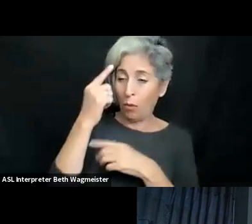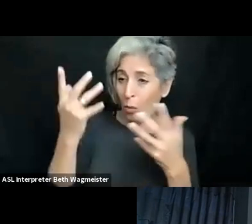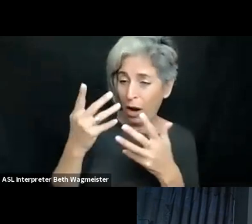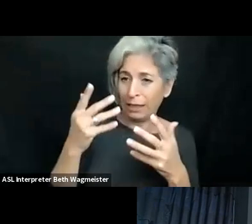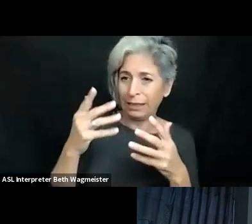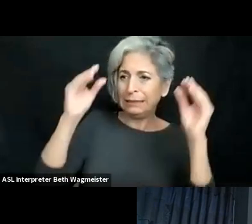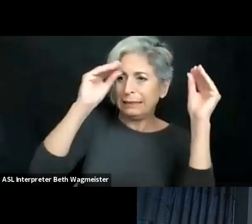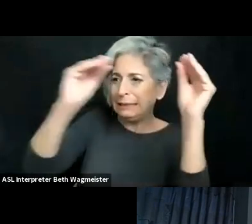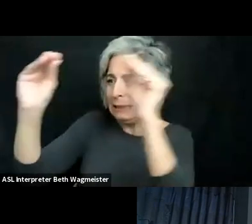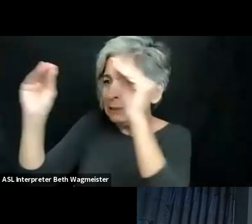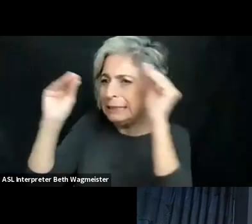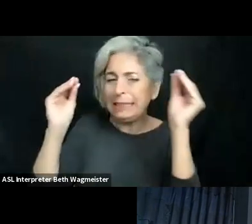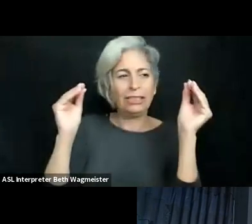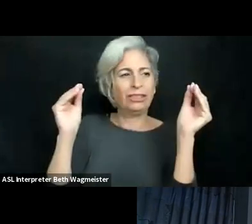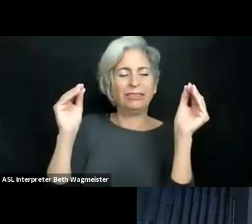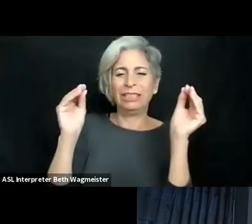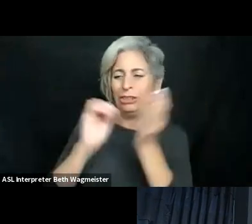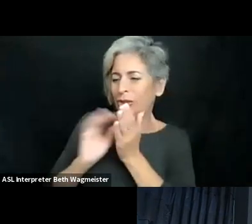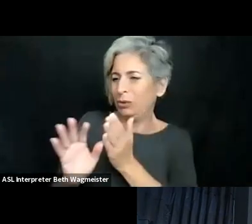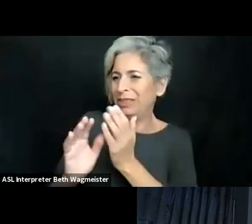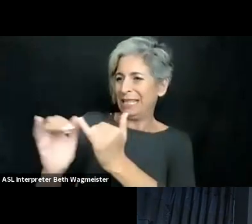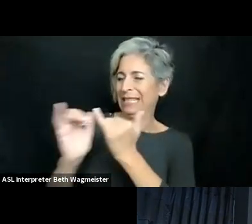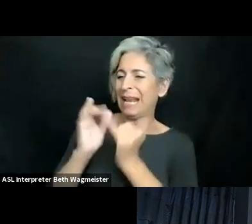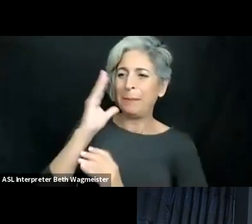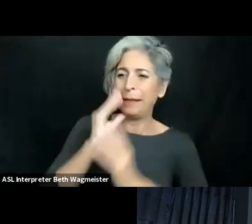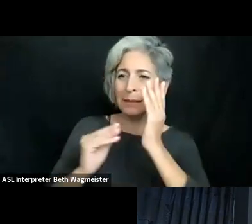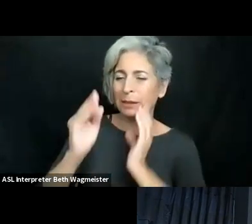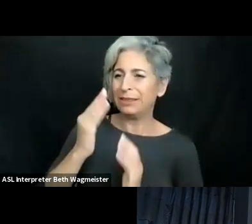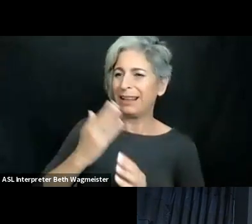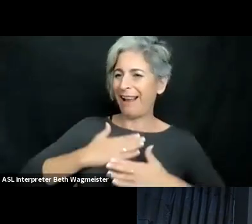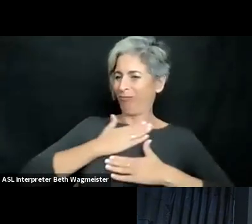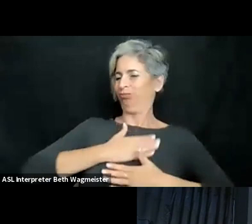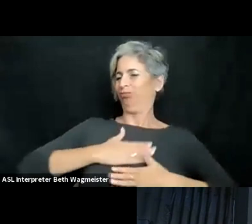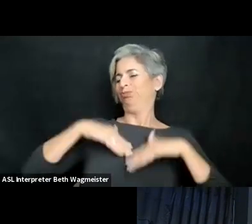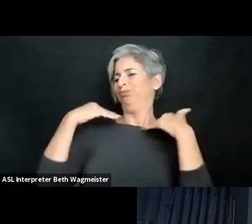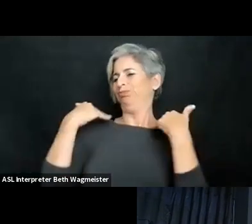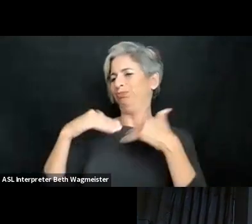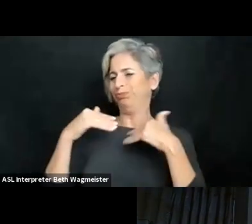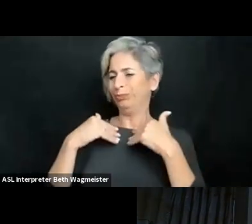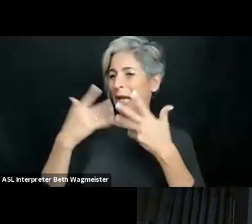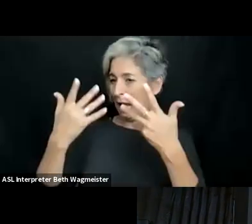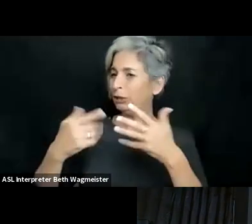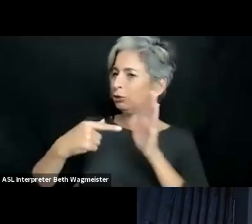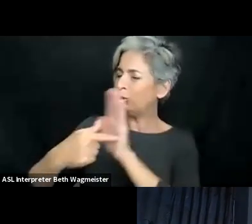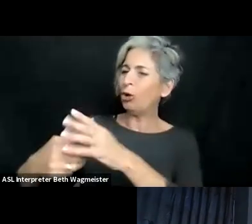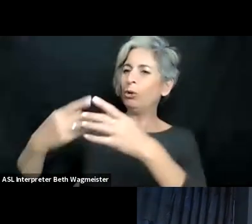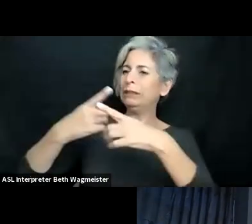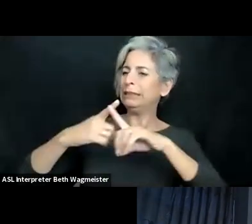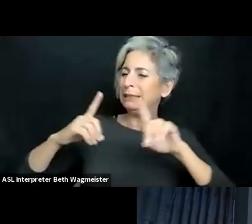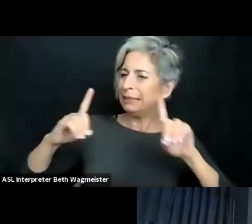career in this area. And there I thought it's important to teach students and give them a taste of what I